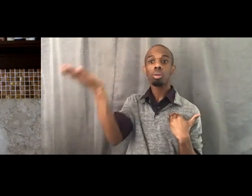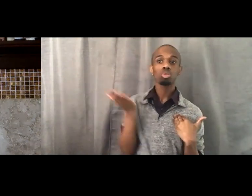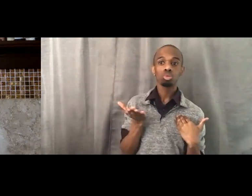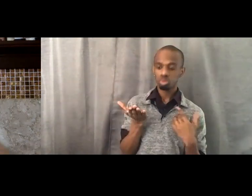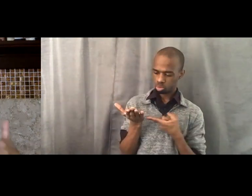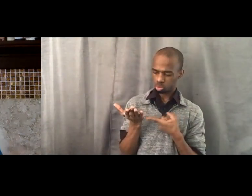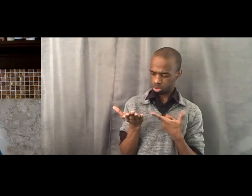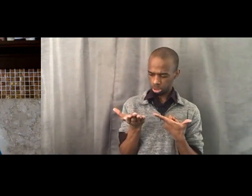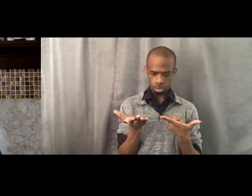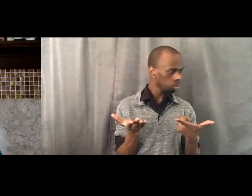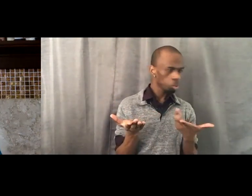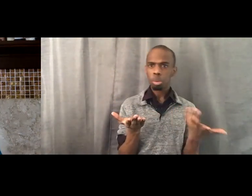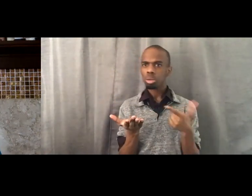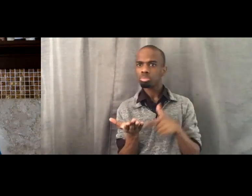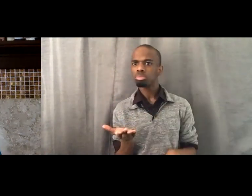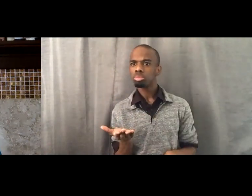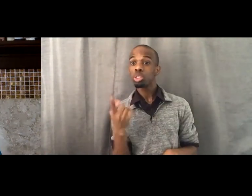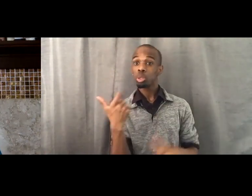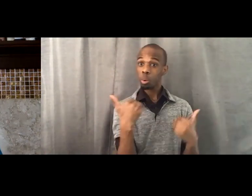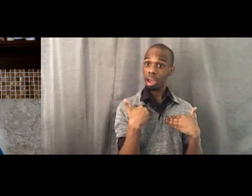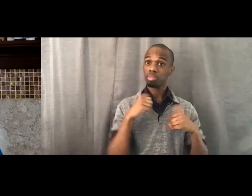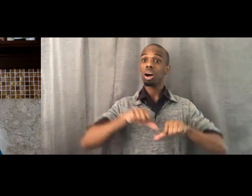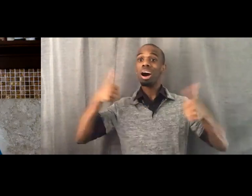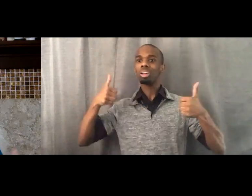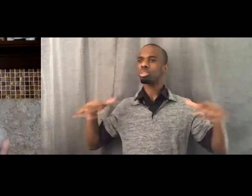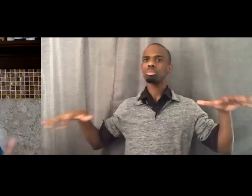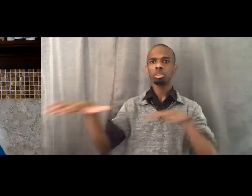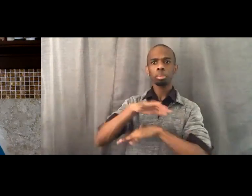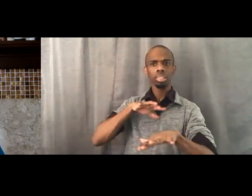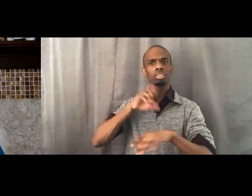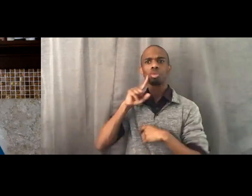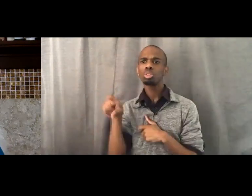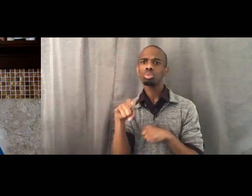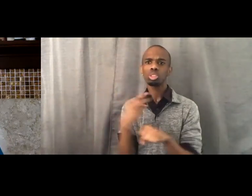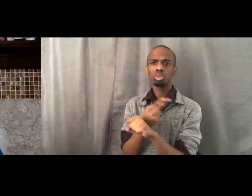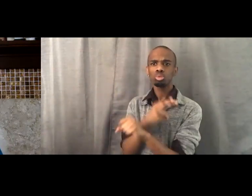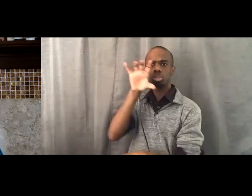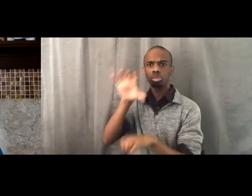Do you have platforms to offer? Do you have space to offer?